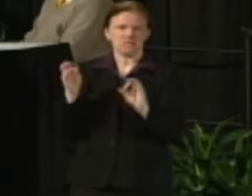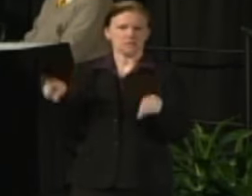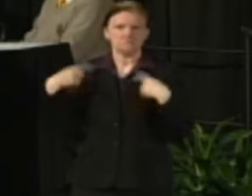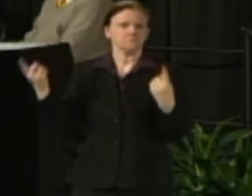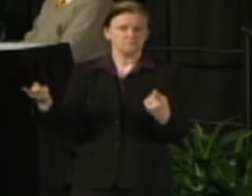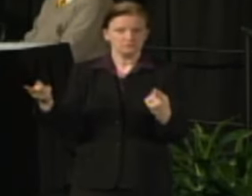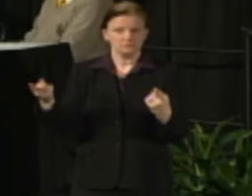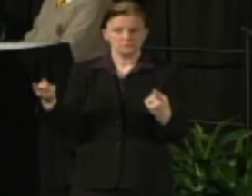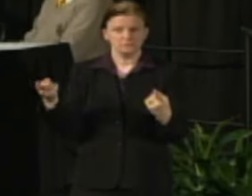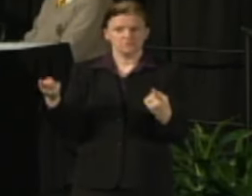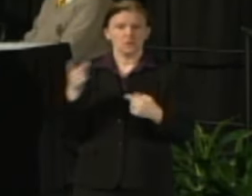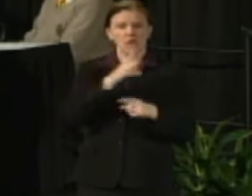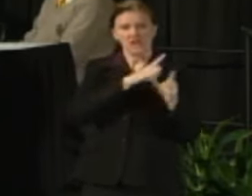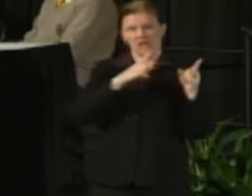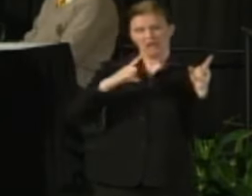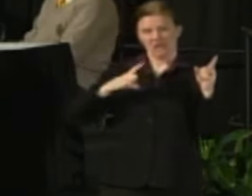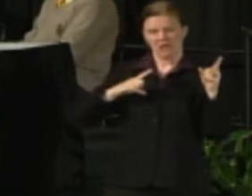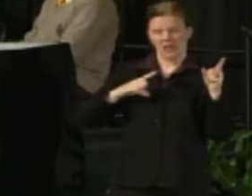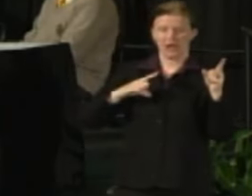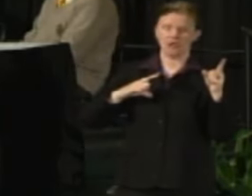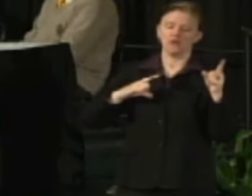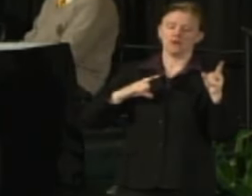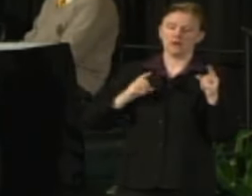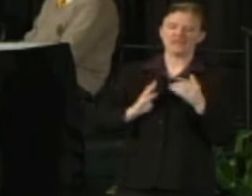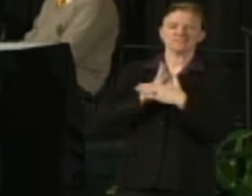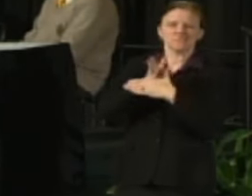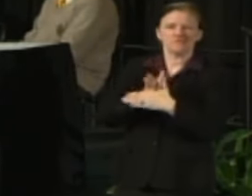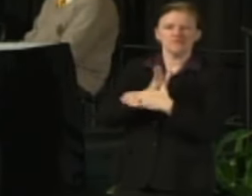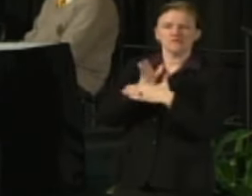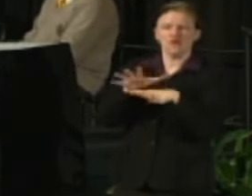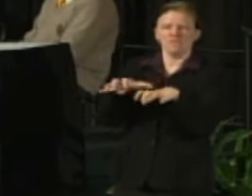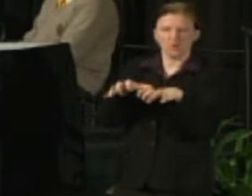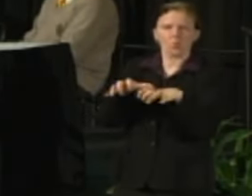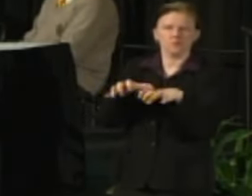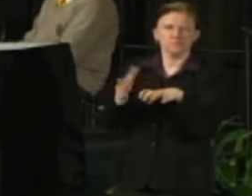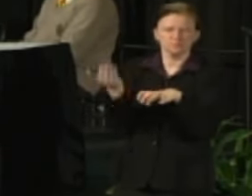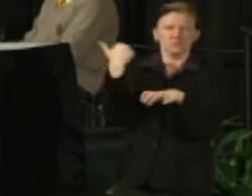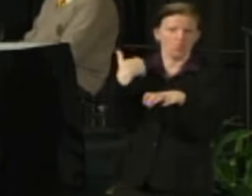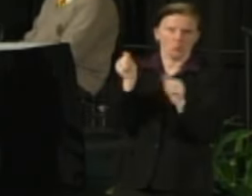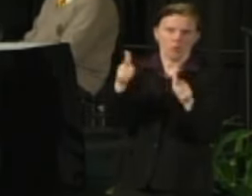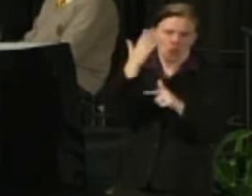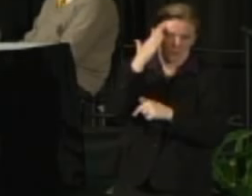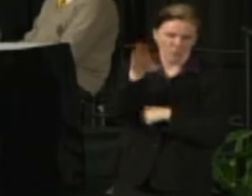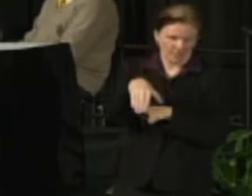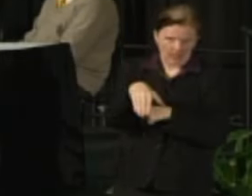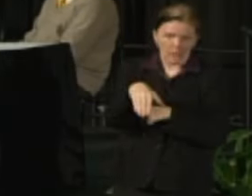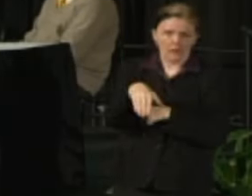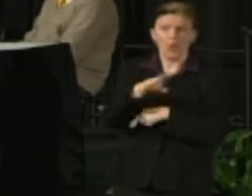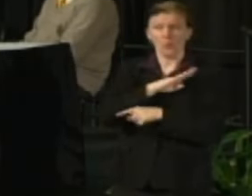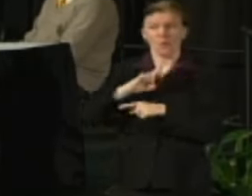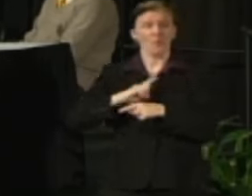but the legislature has intervened there and has frozen tuition as you well know this biennium and for next biennium.